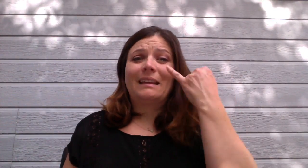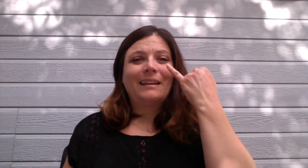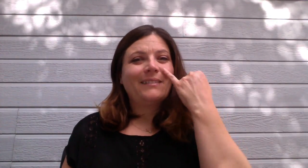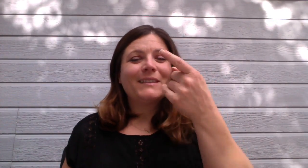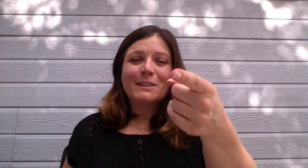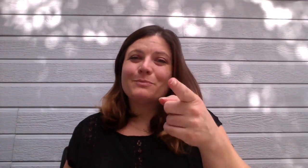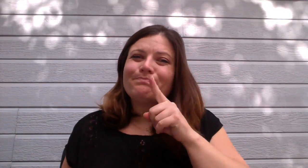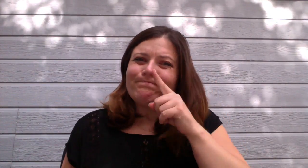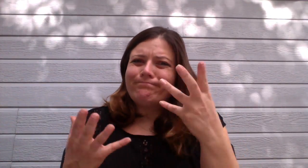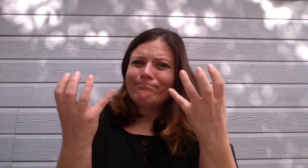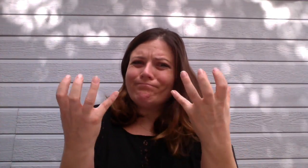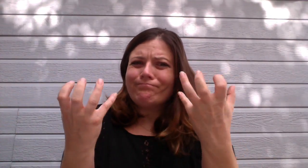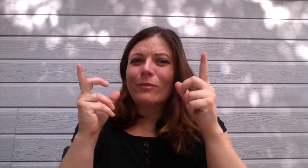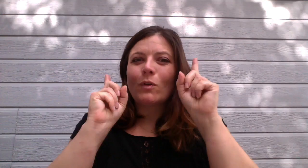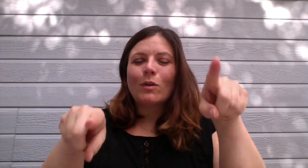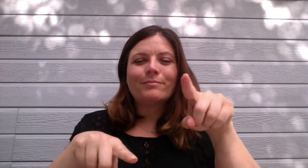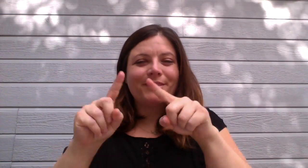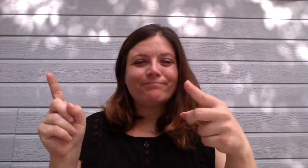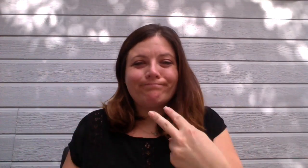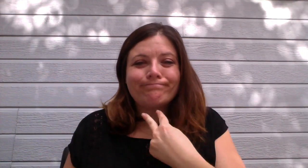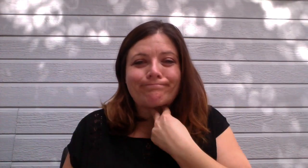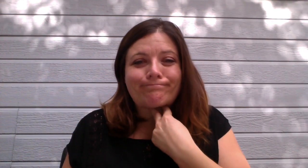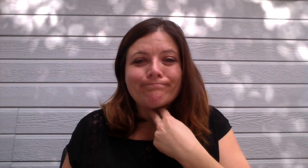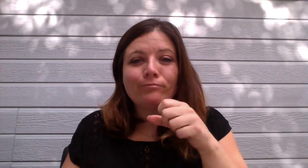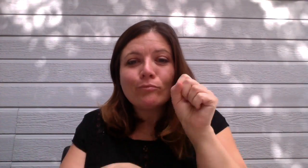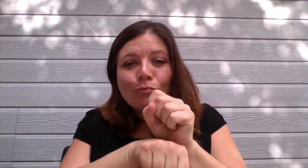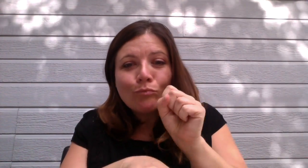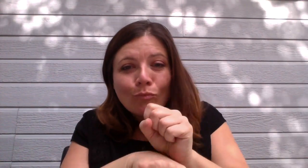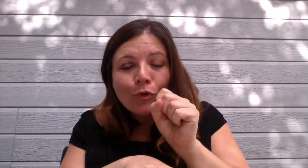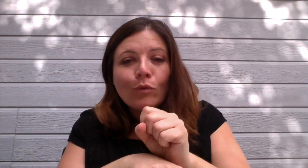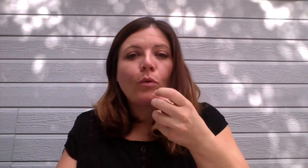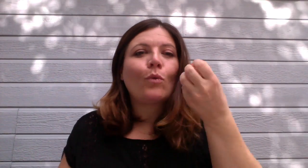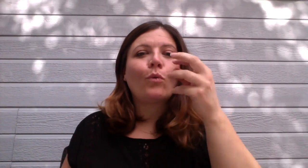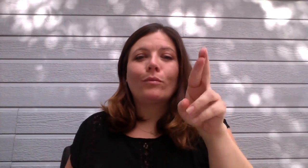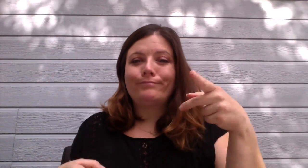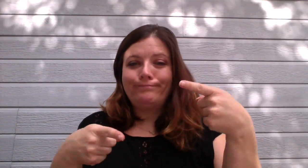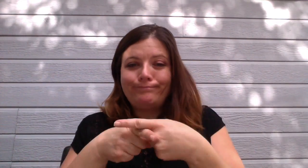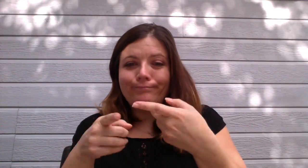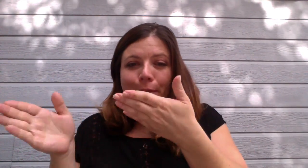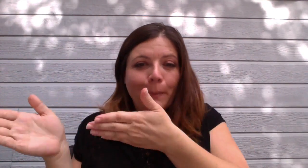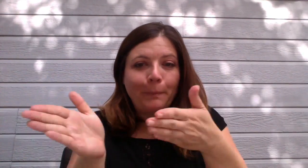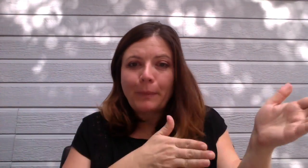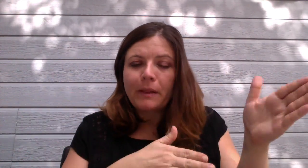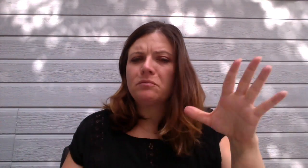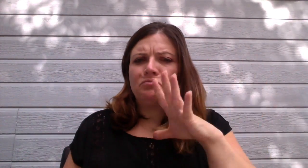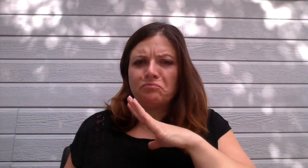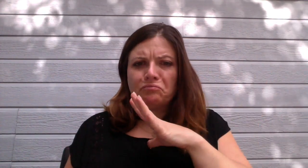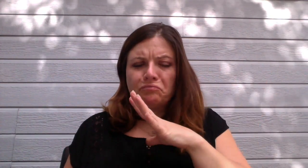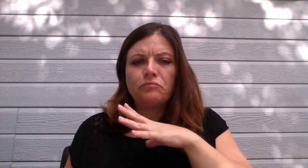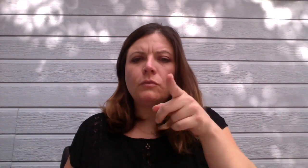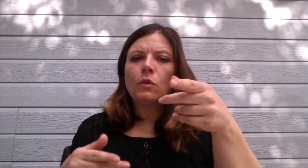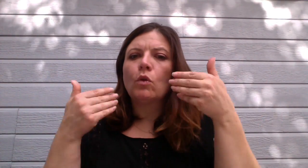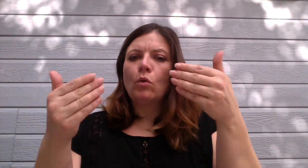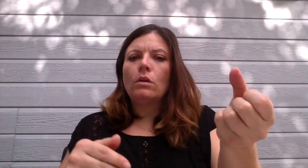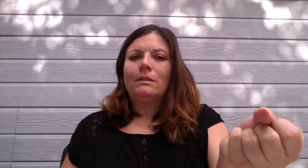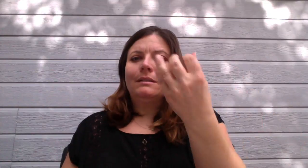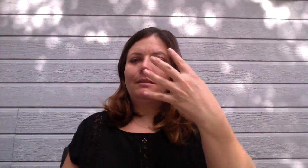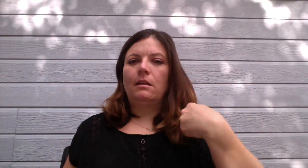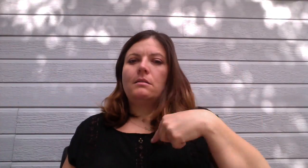If you really want to show up but you can't because you have to work or have a plan. That's fine, you go ahead